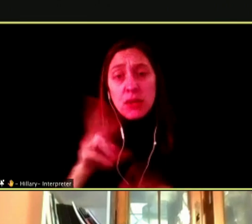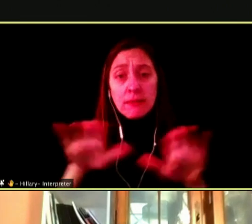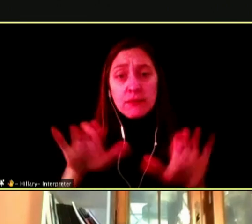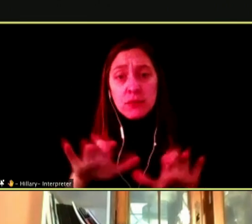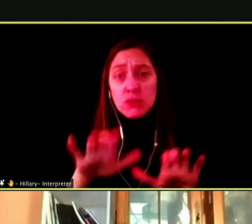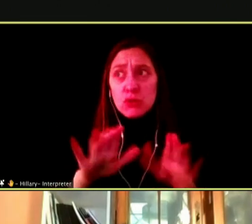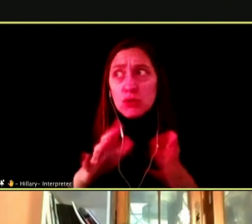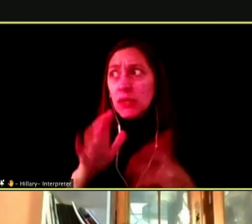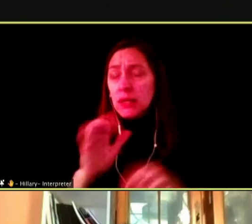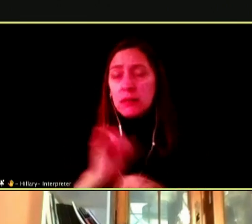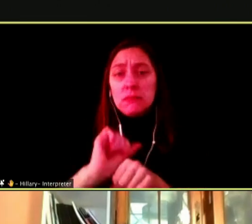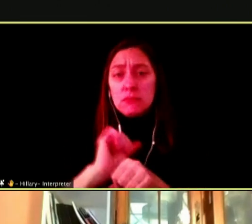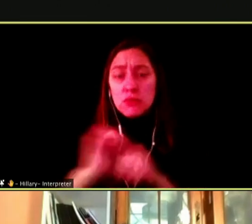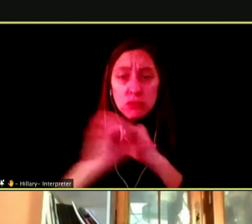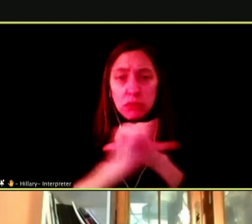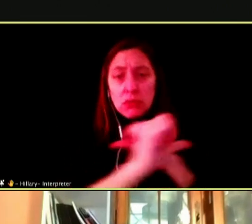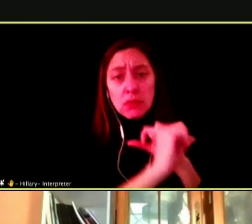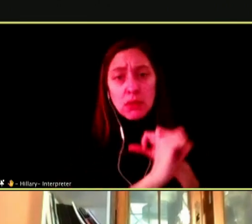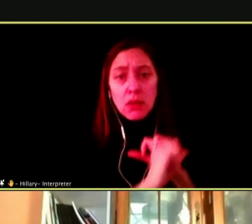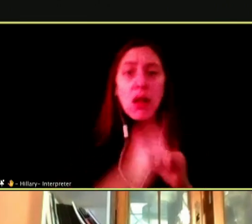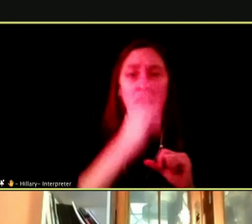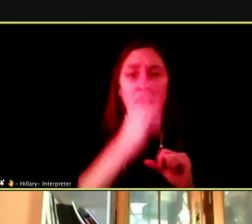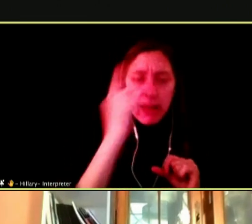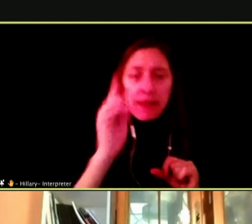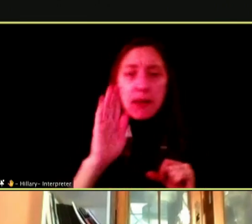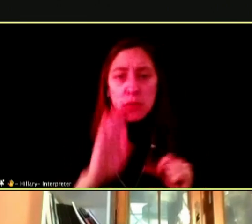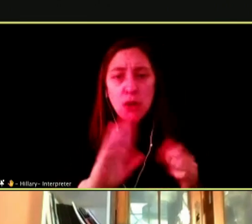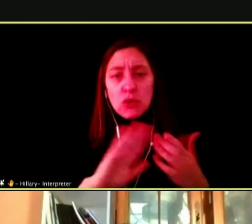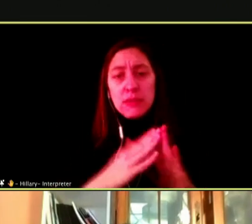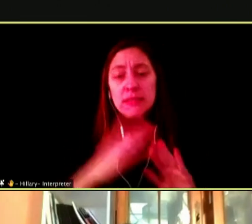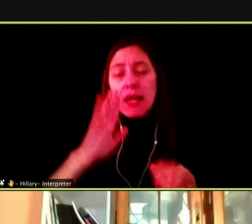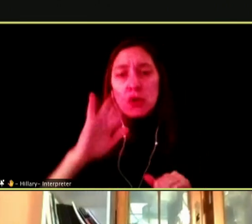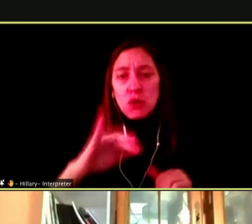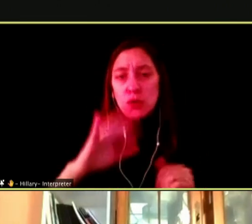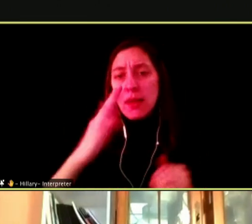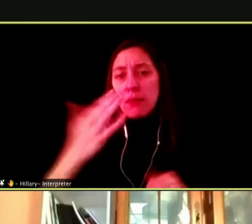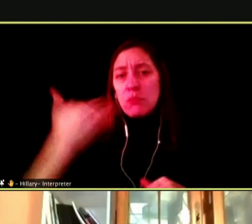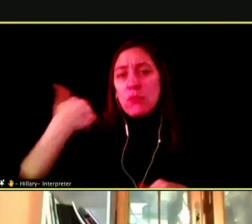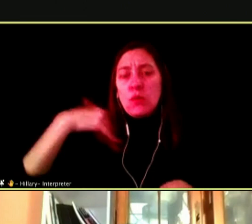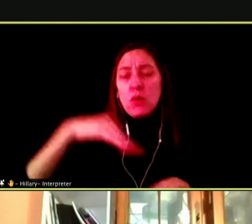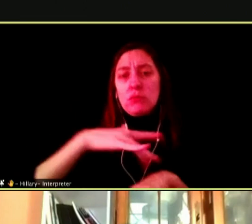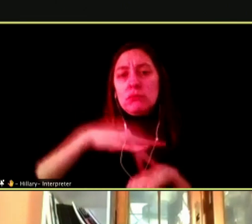AND BROWN COMMUNITIES WRITTEN A NOTE PREVIOUSLY WE TOUCHED ON HOW THEY MARKETED MORE HEAVILY